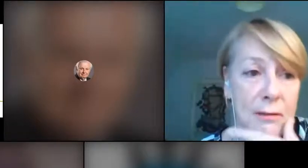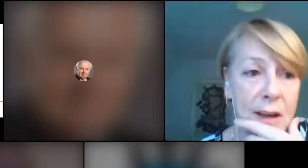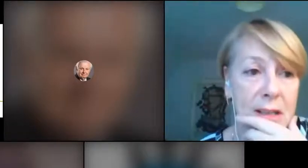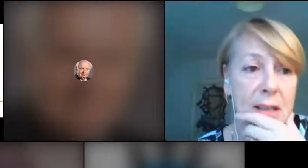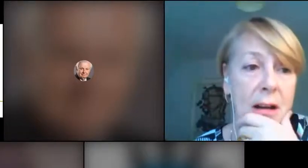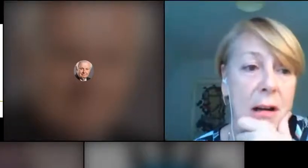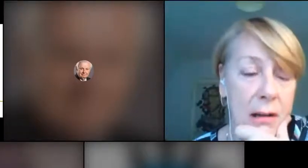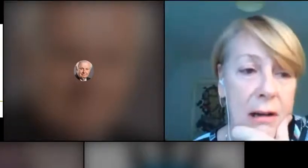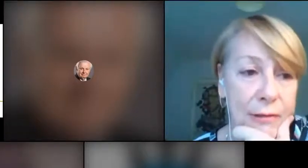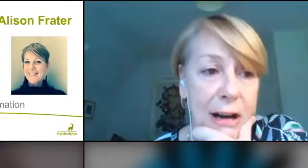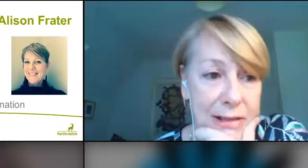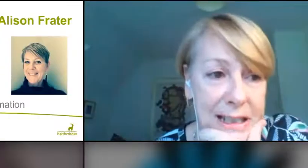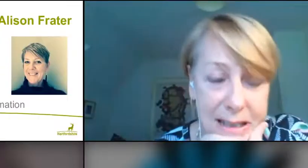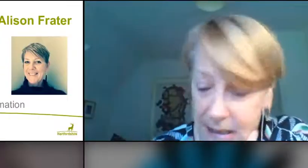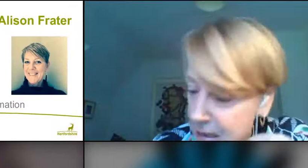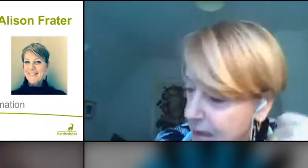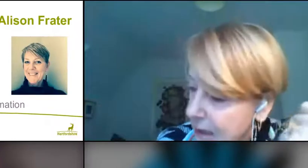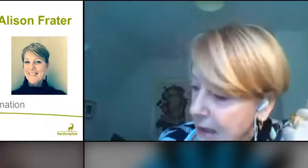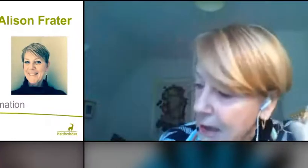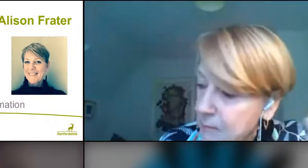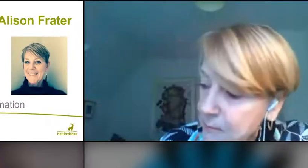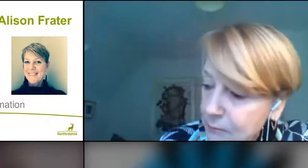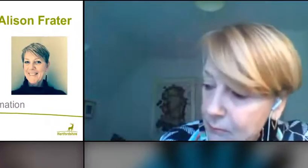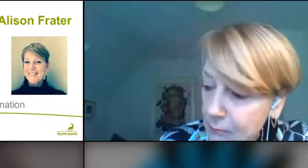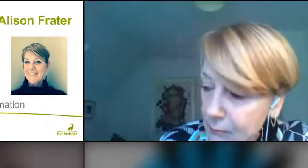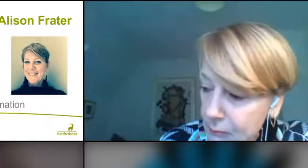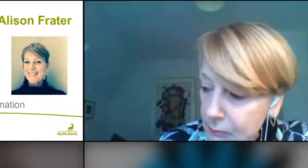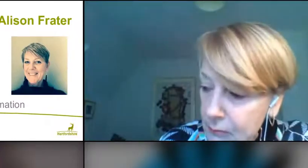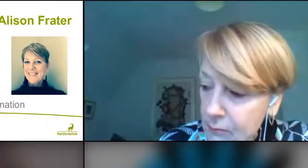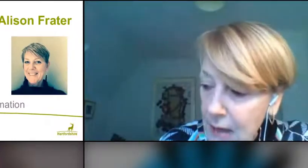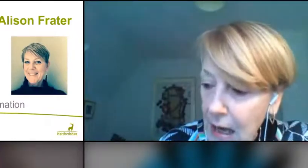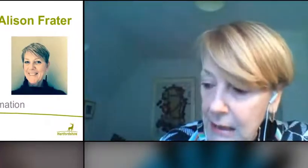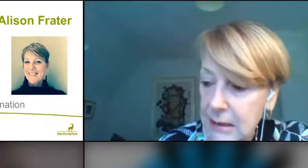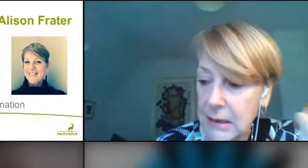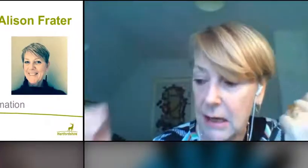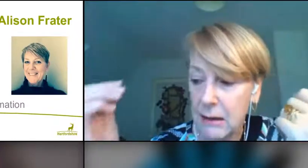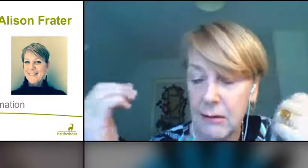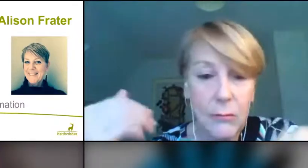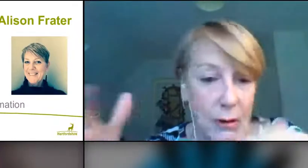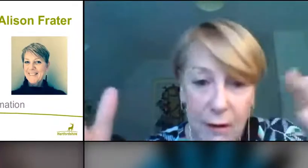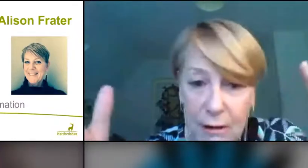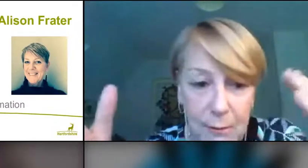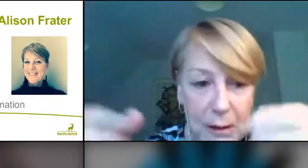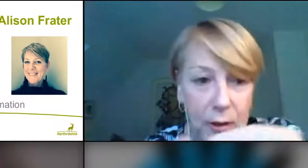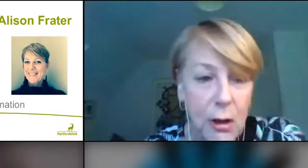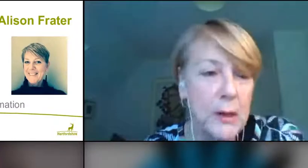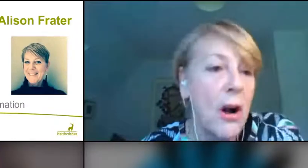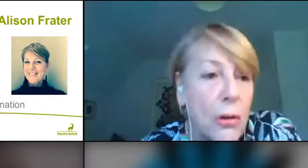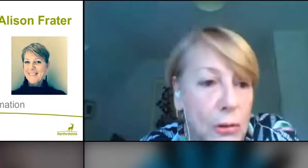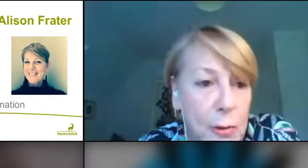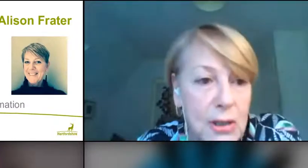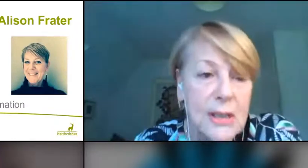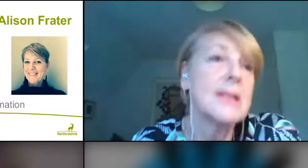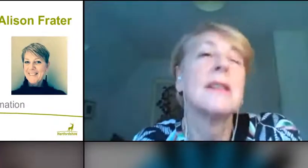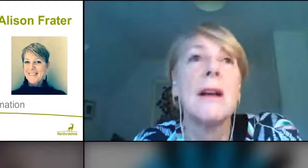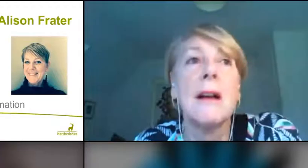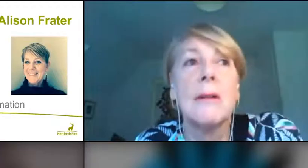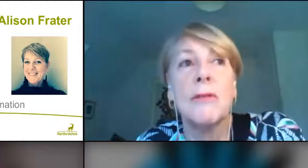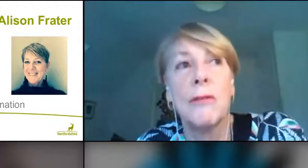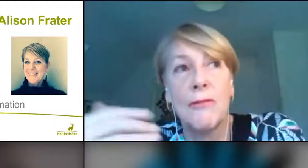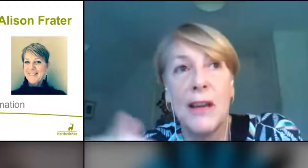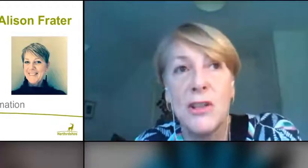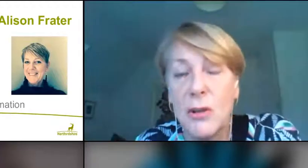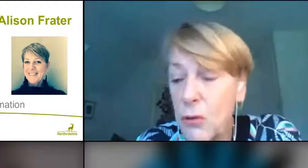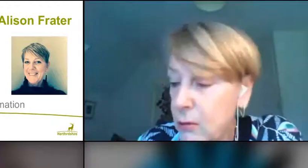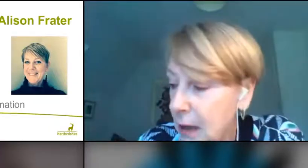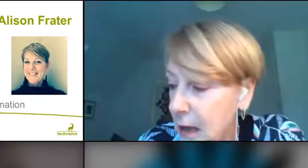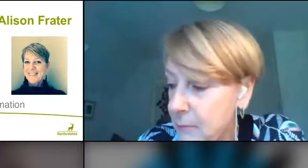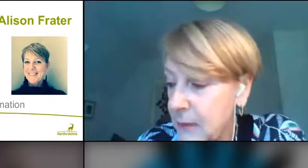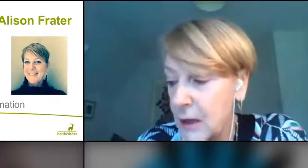that affect us are viruses. We're very familiar with the common cold, which affects us all. And